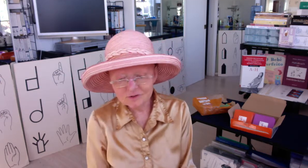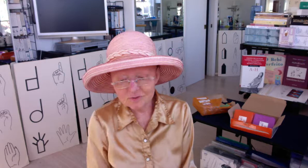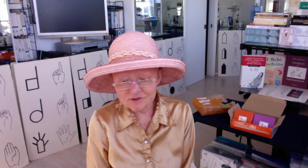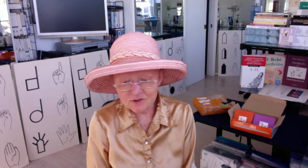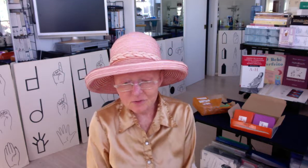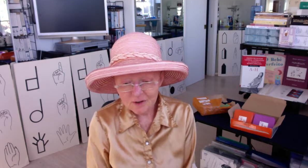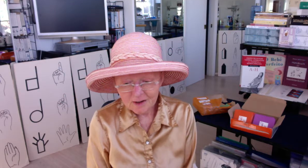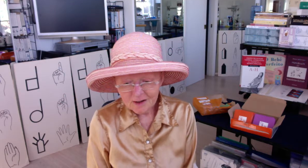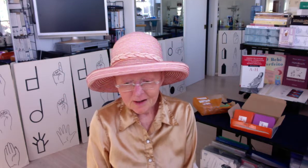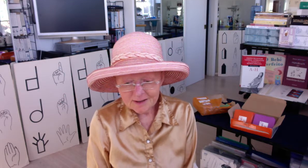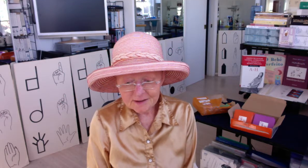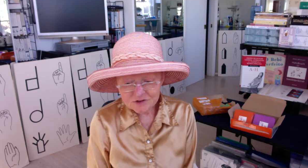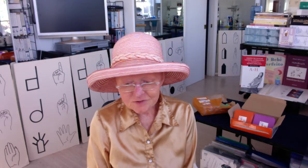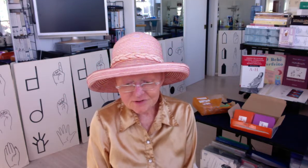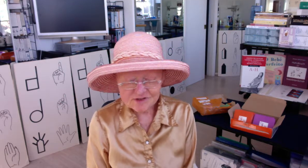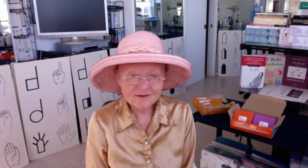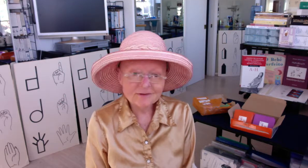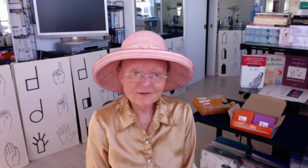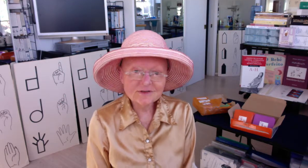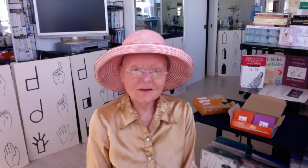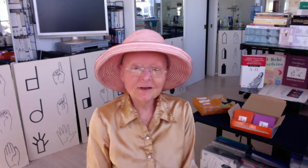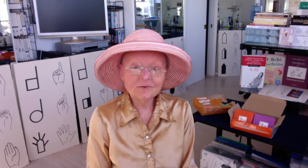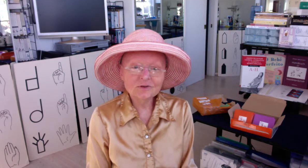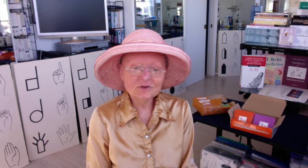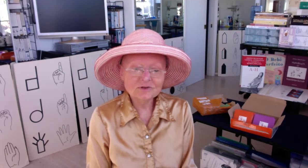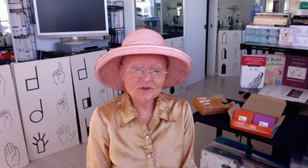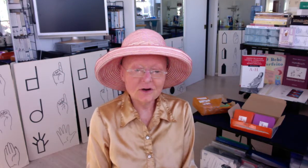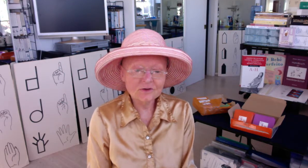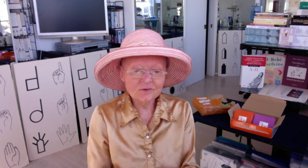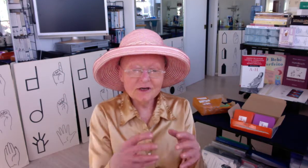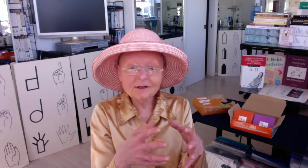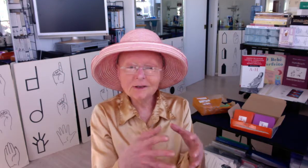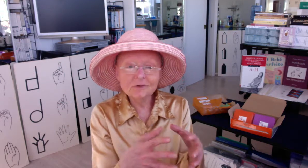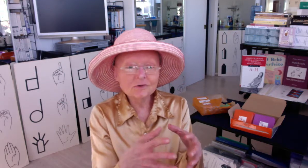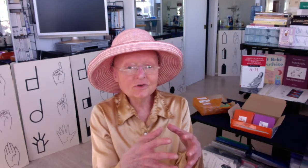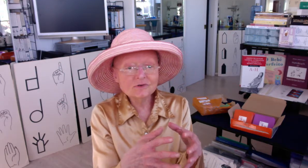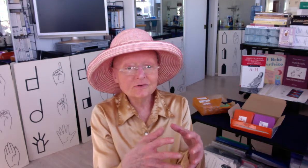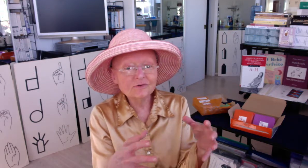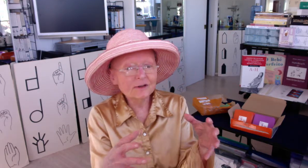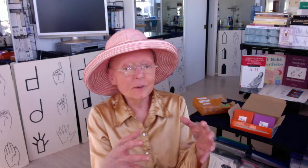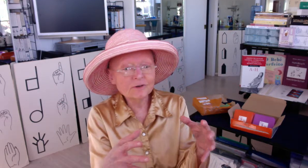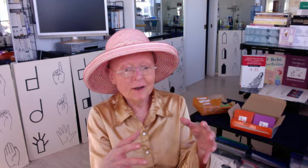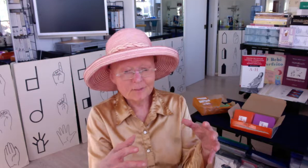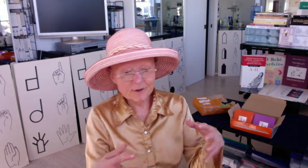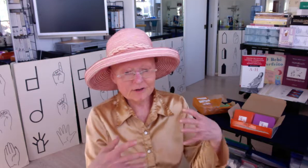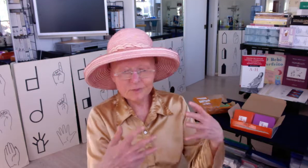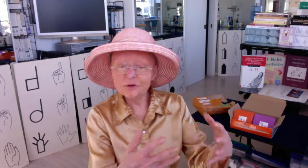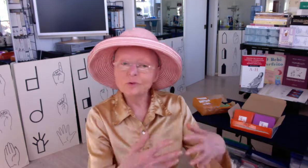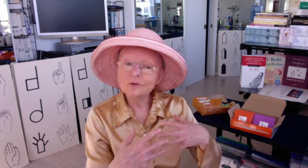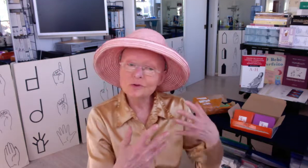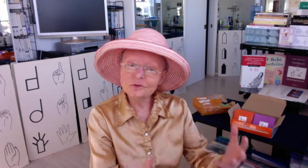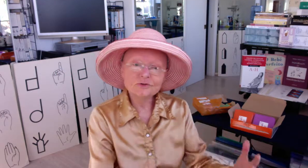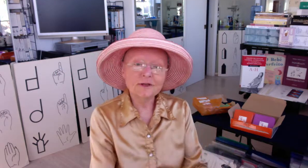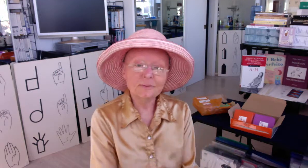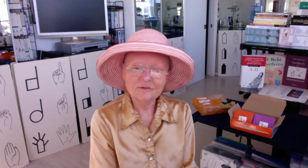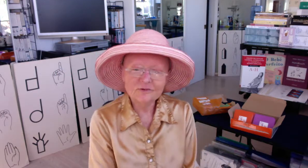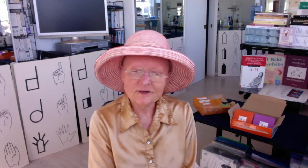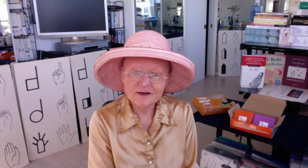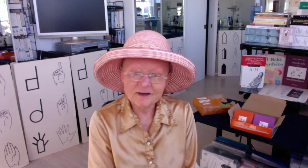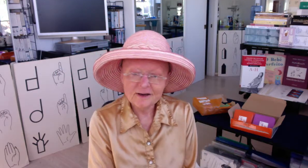so I guess you could say that sign languages are unique languages developed by the people who use them every day and